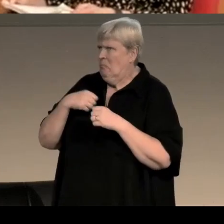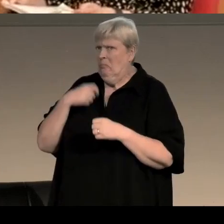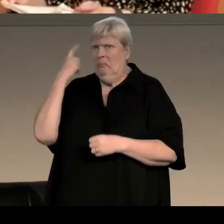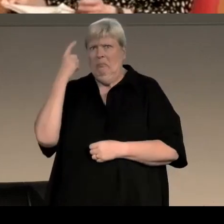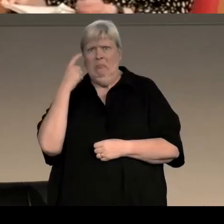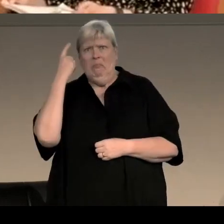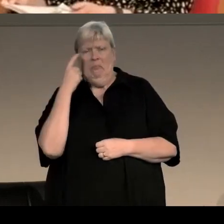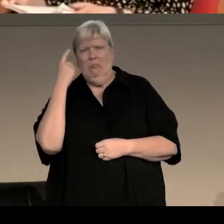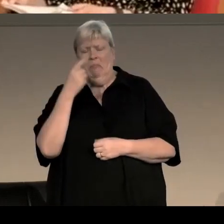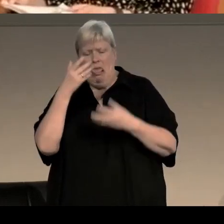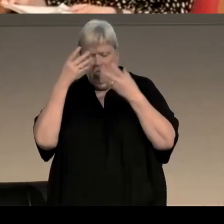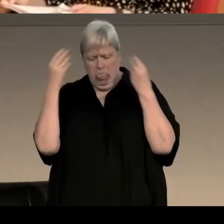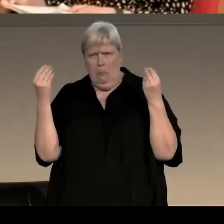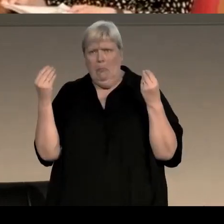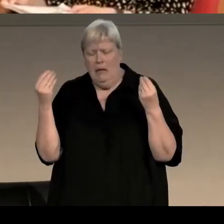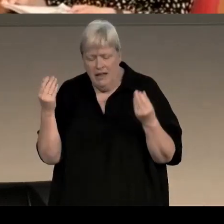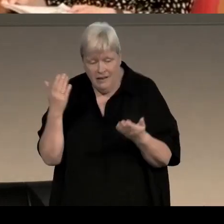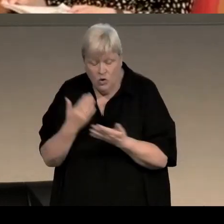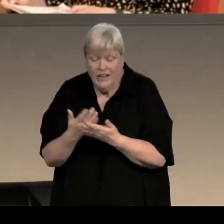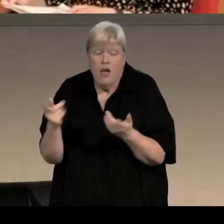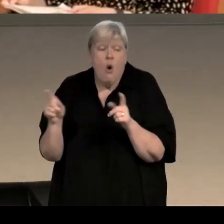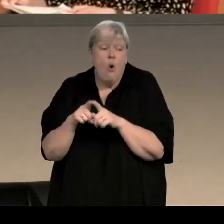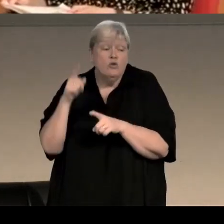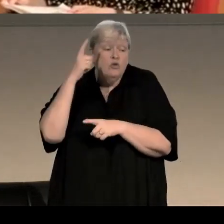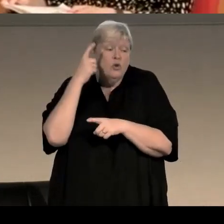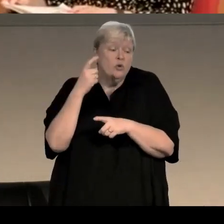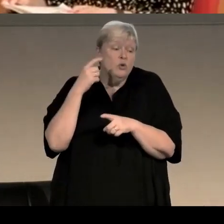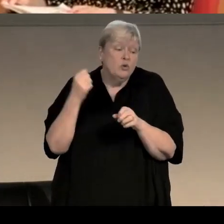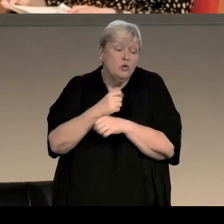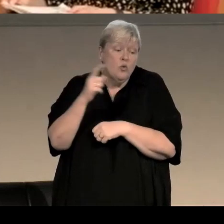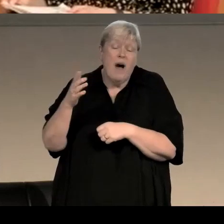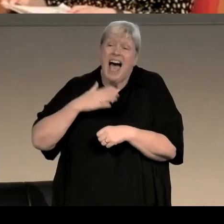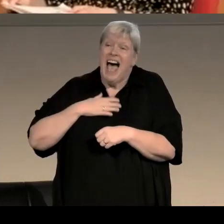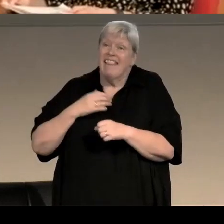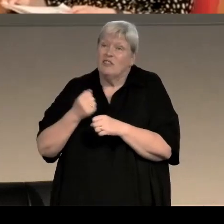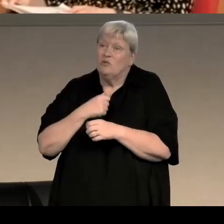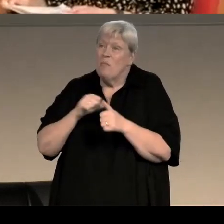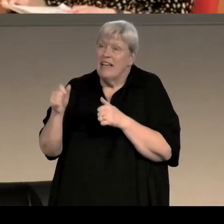And ultimately also I was able to do what I like to do best when I'm researching anything,